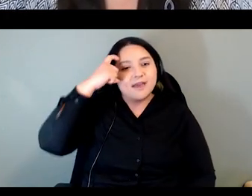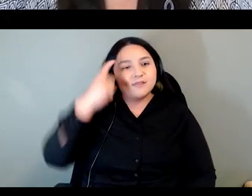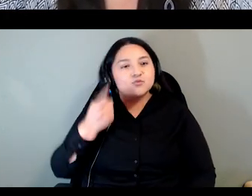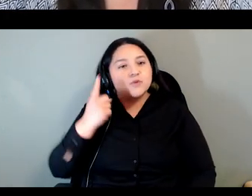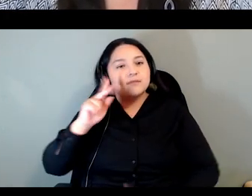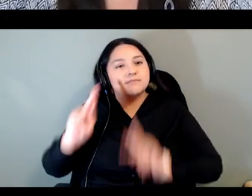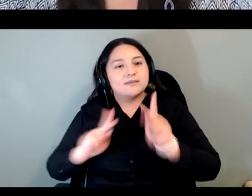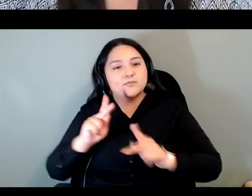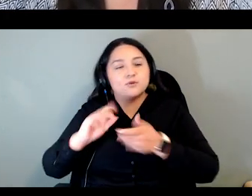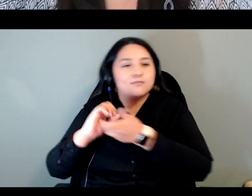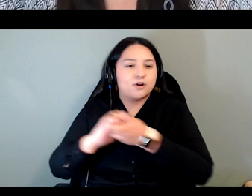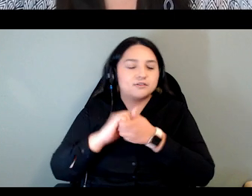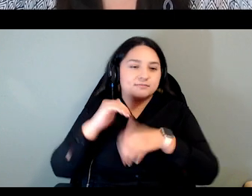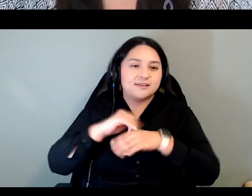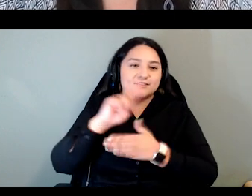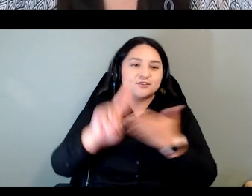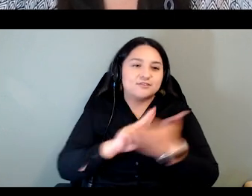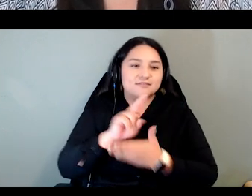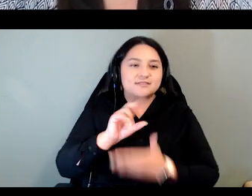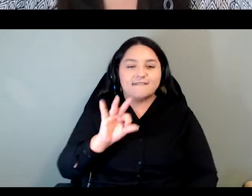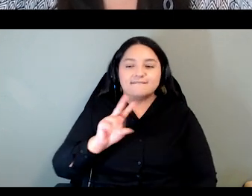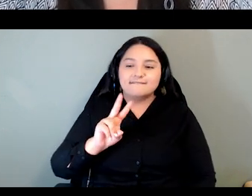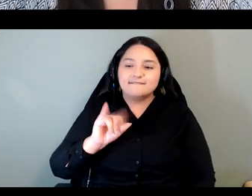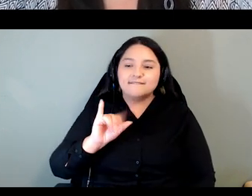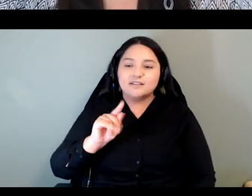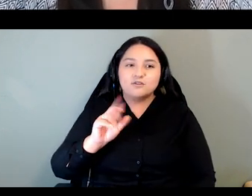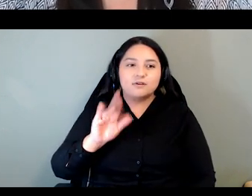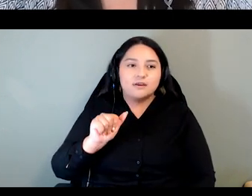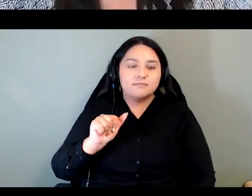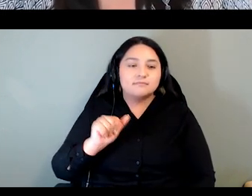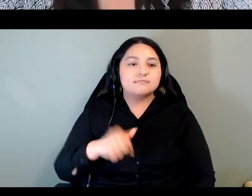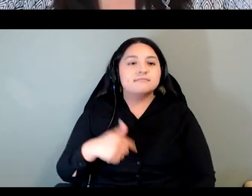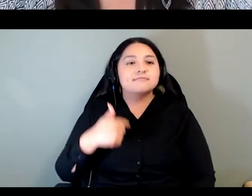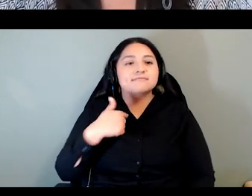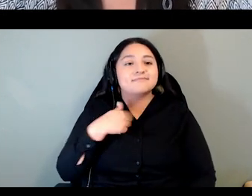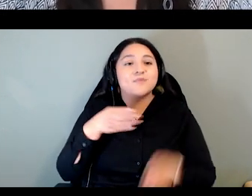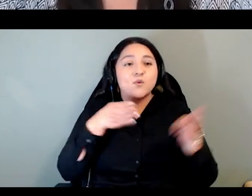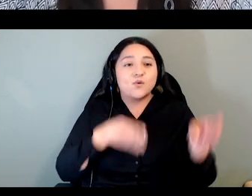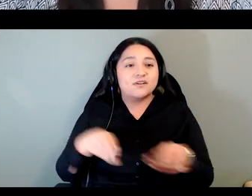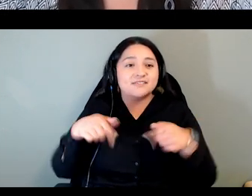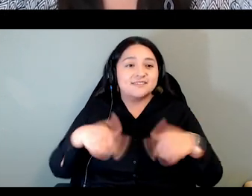University of Victoria. I am organizing this event with graduate students Courtney Tennell